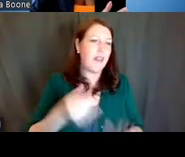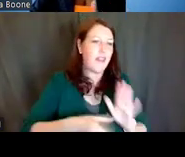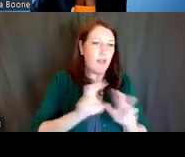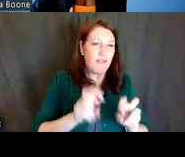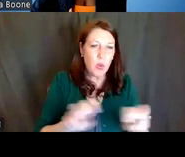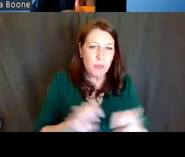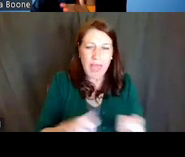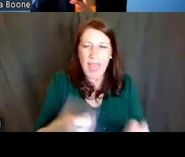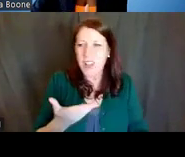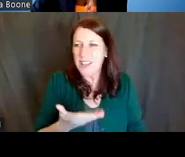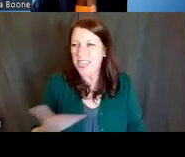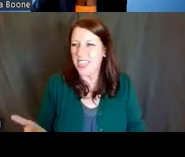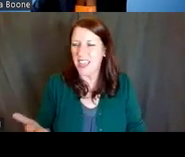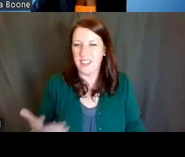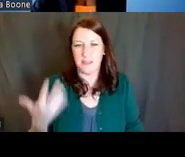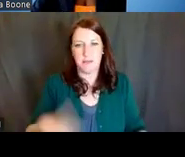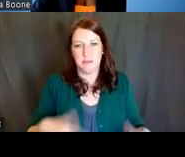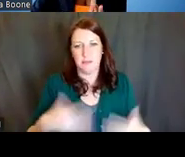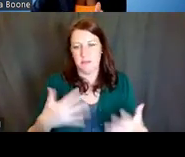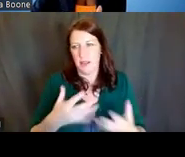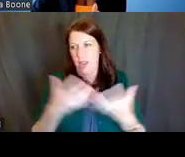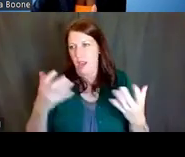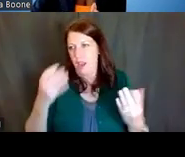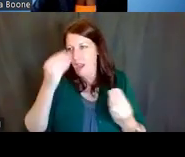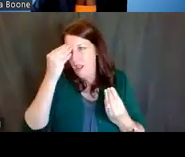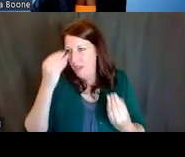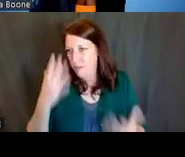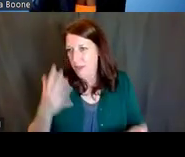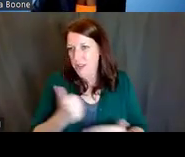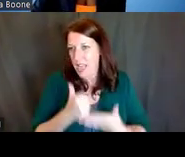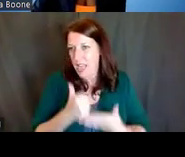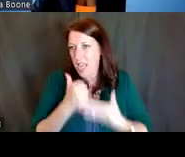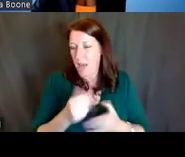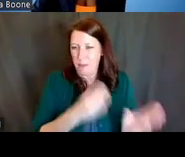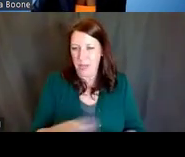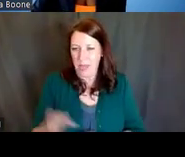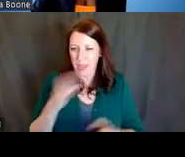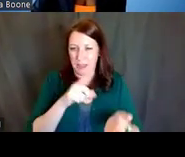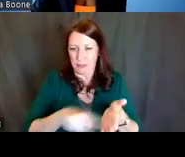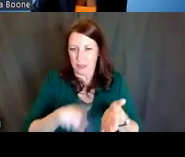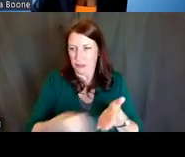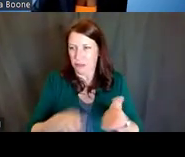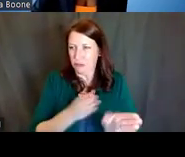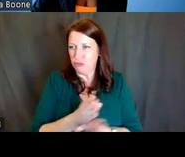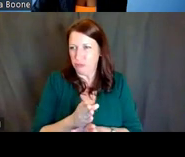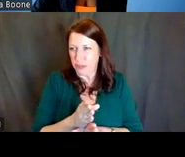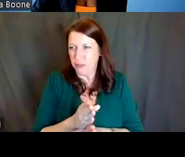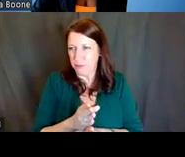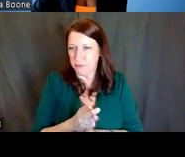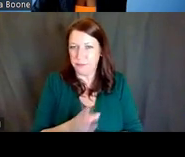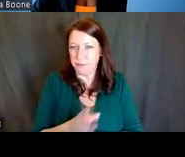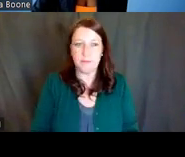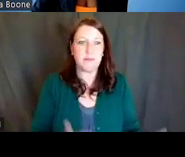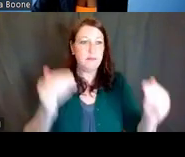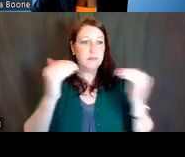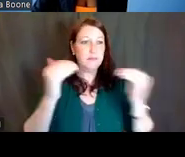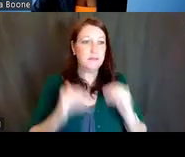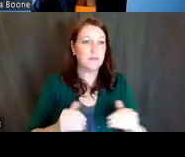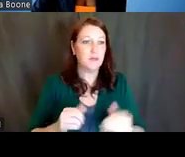It just gives you a lot of information that can help you with planning your research career. Also check out review IC webpages,